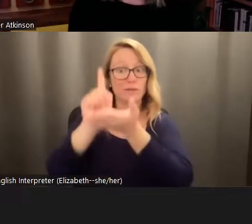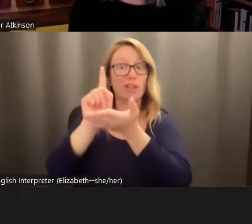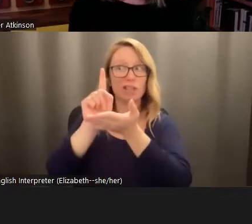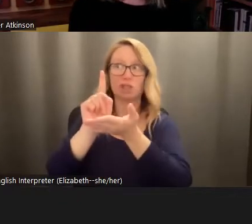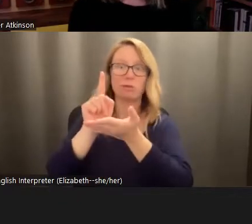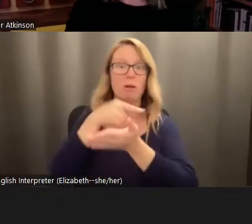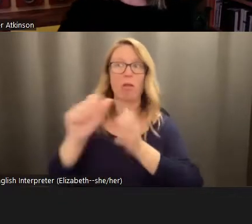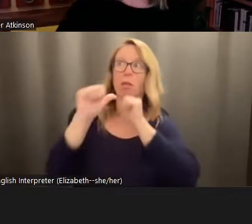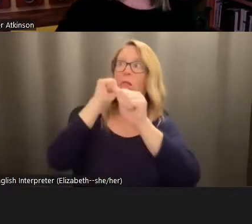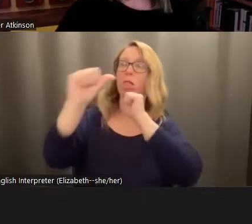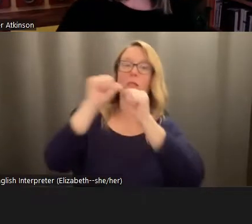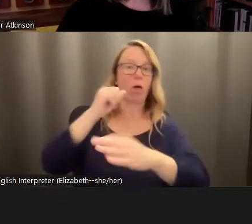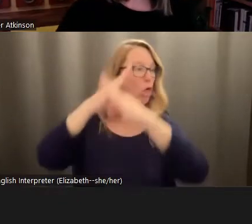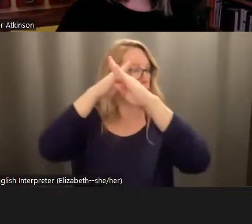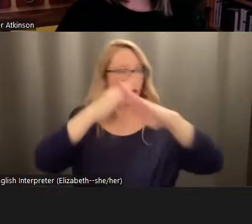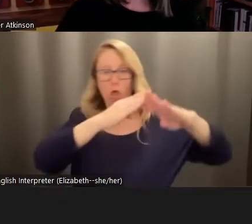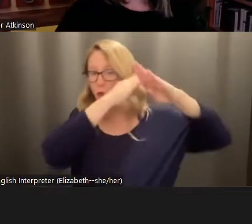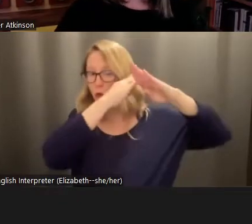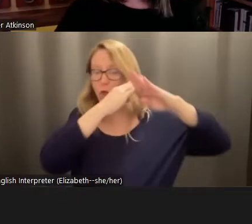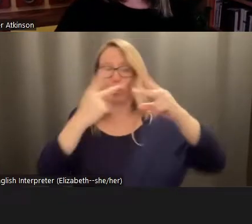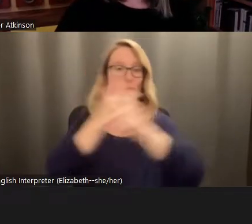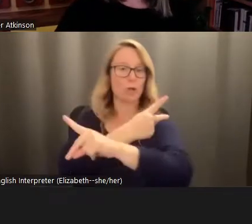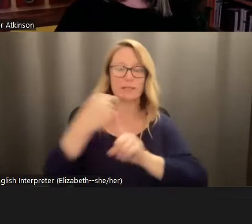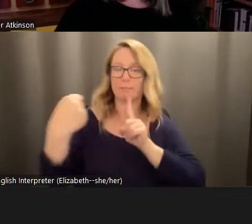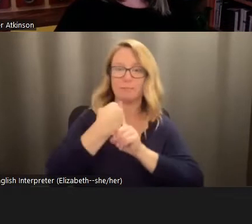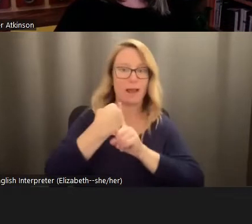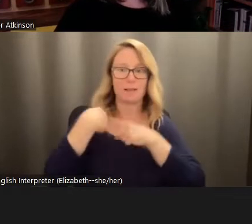shielded from the worst impacts so far. And so in a society of